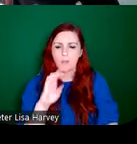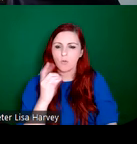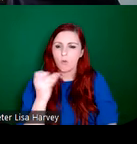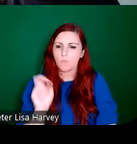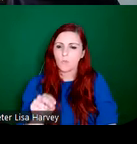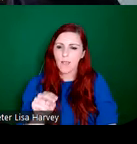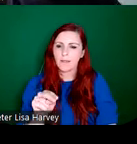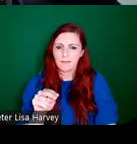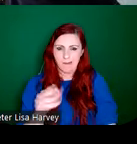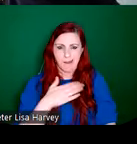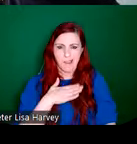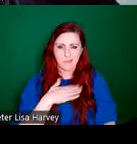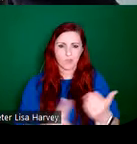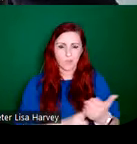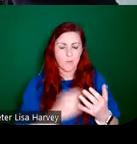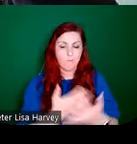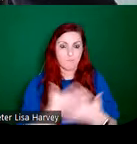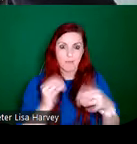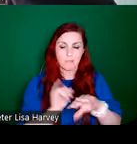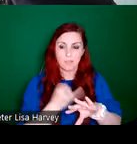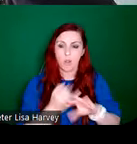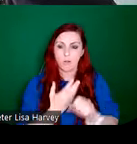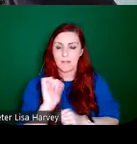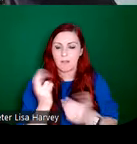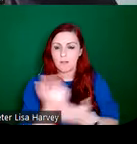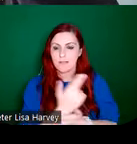bright colours in her design, but you still see you know the details of the